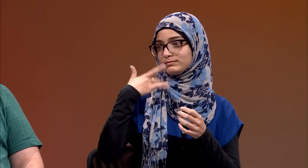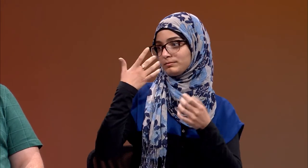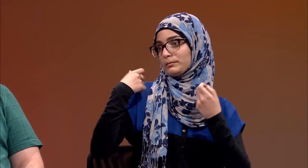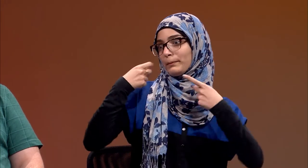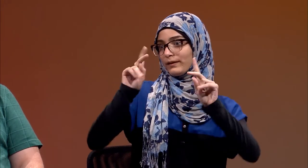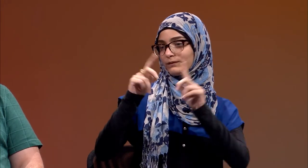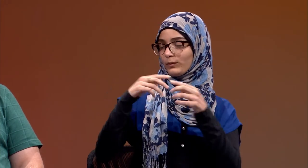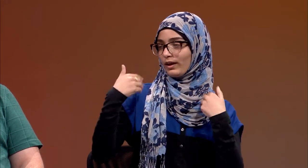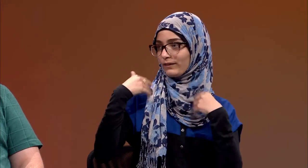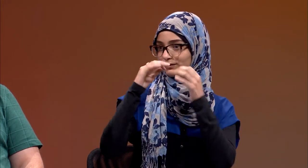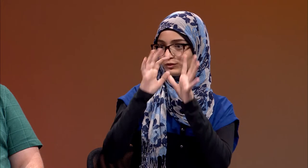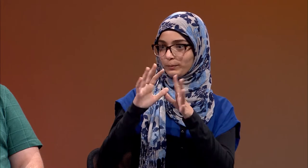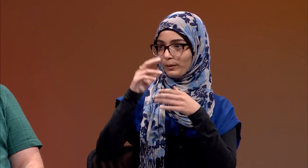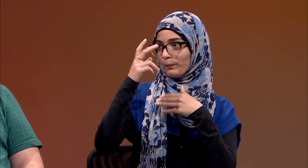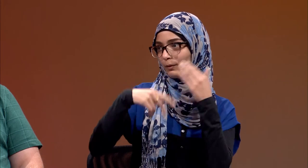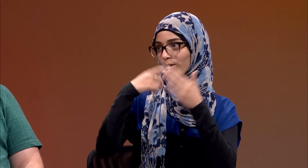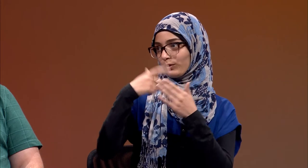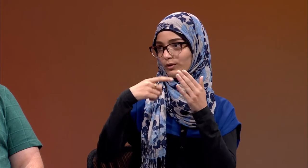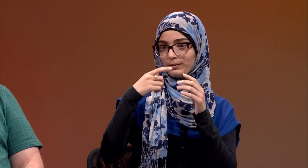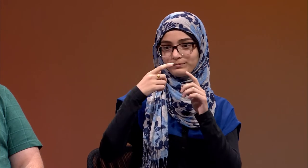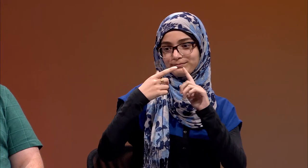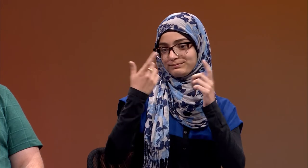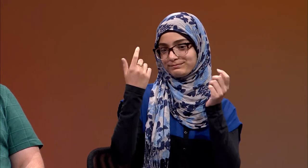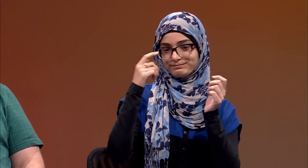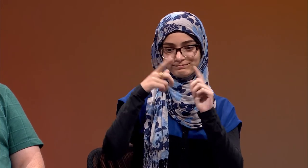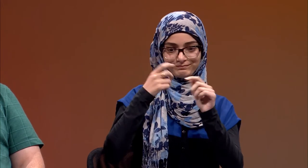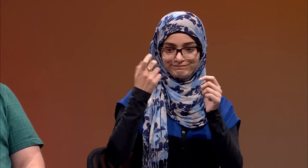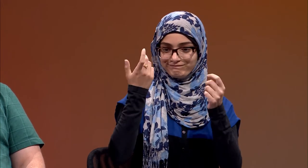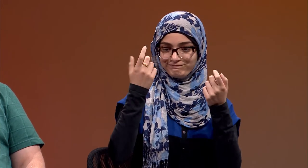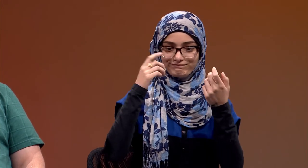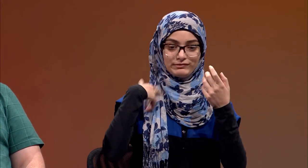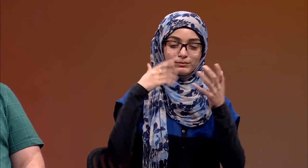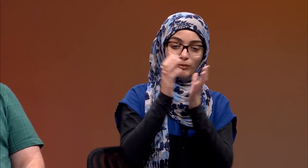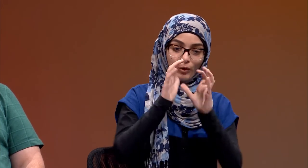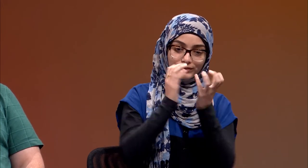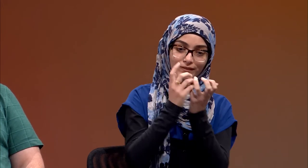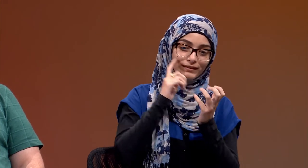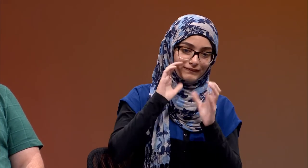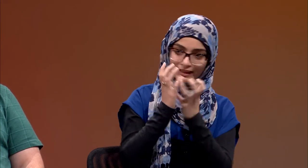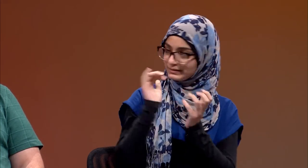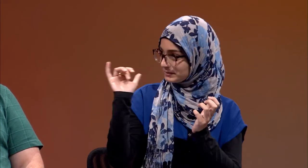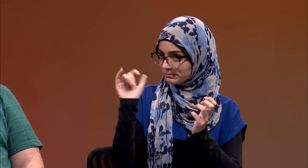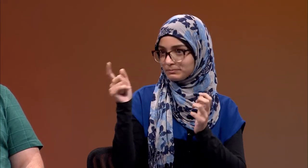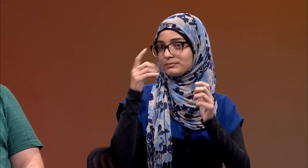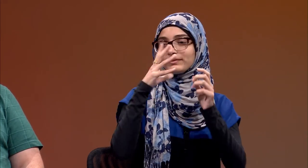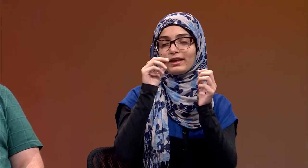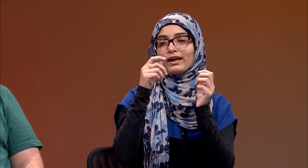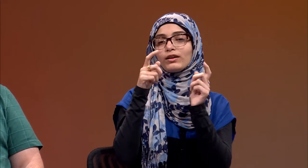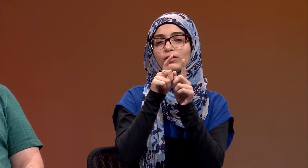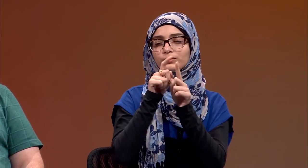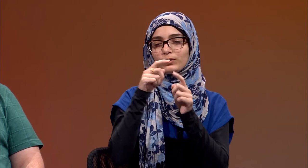I was in the Fairfax County public school system. I was fortunate enough to have interpreters.